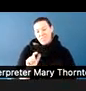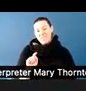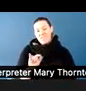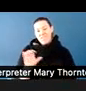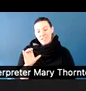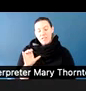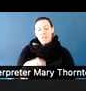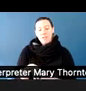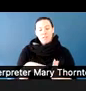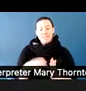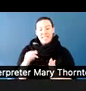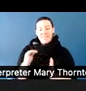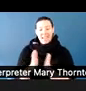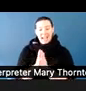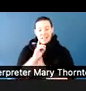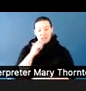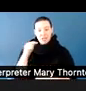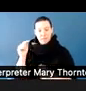to say that and to be realistic.